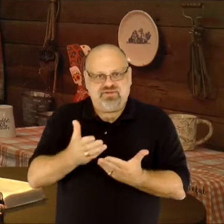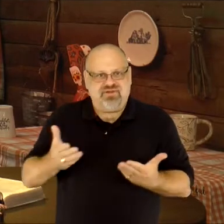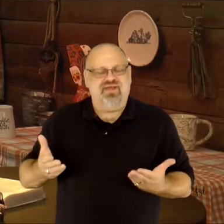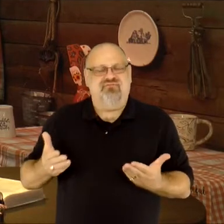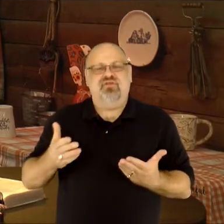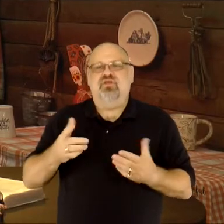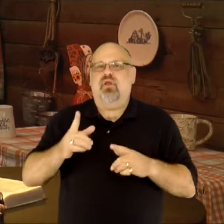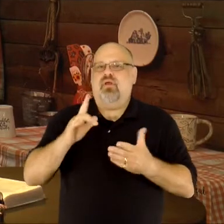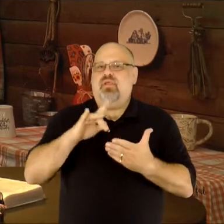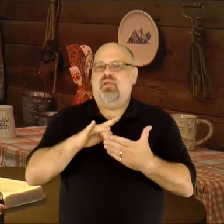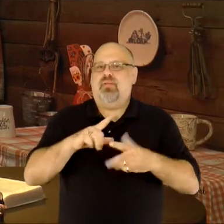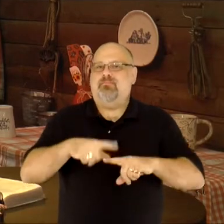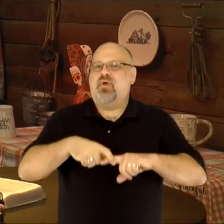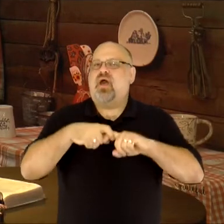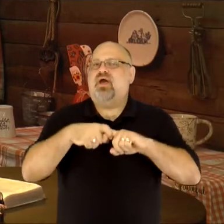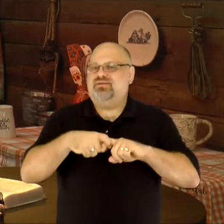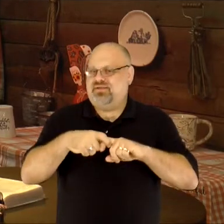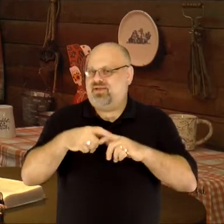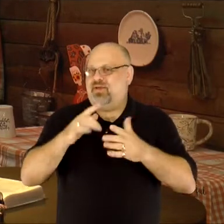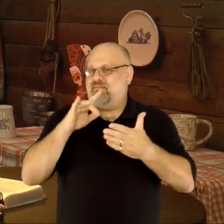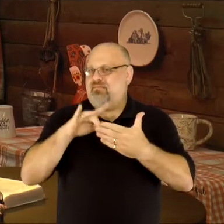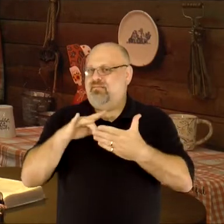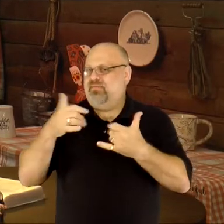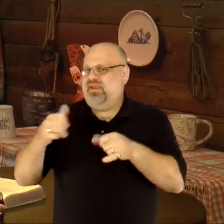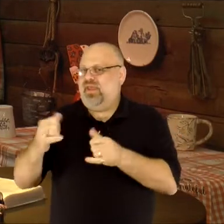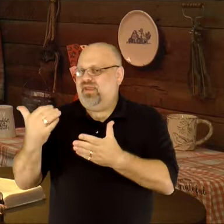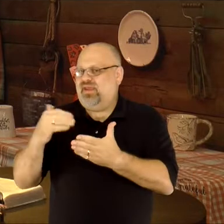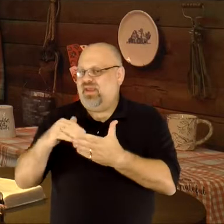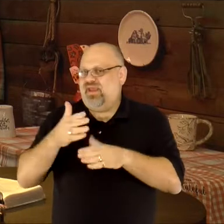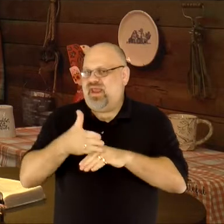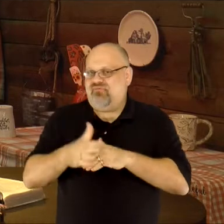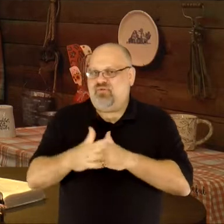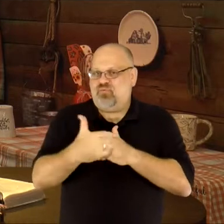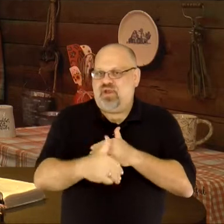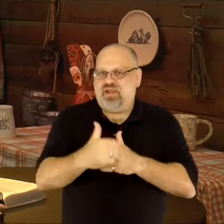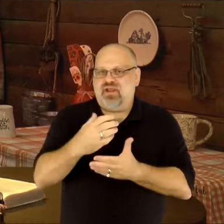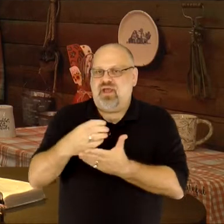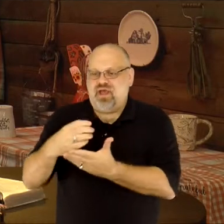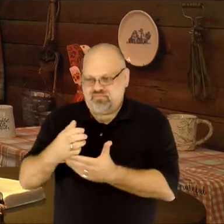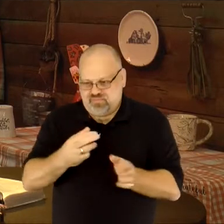playing once you've prepared the bread and cup. If you're not able to prepare communion elements